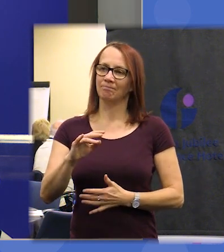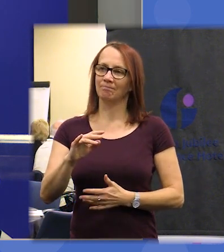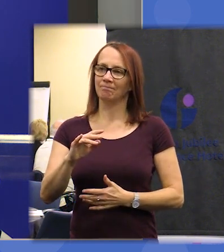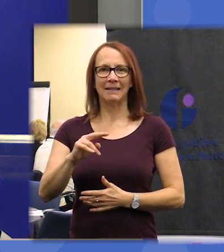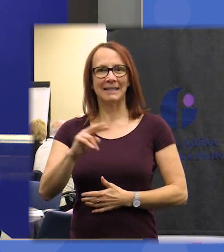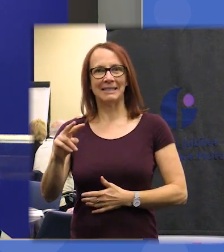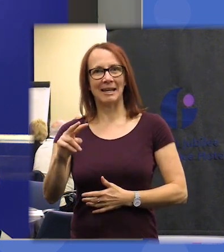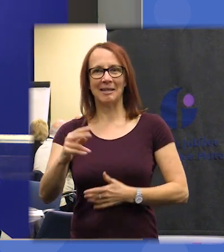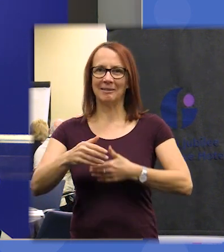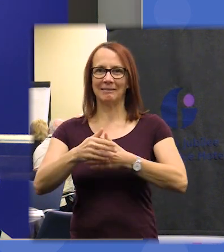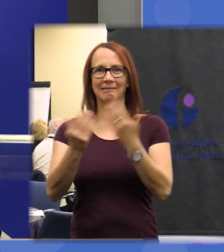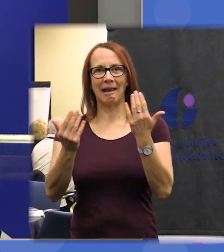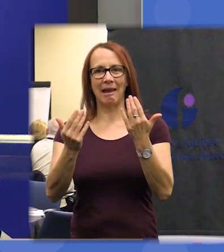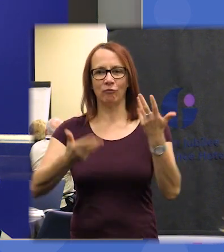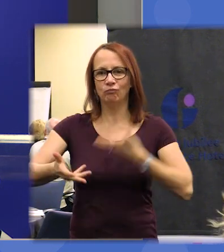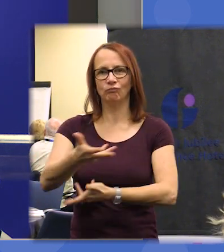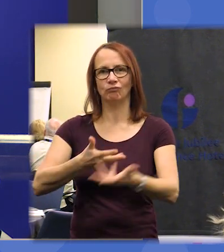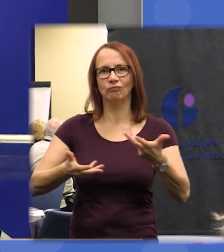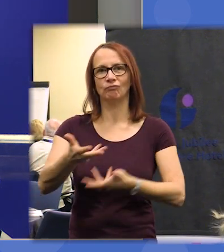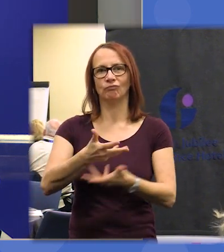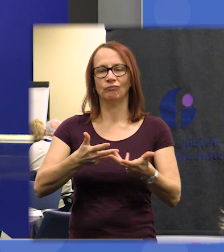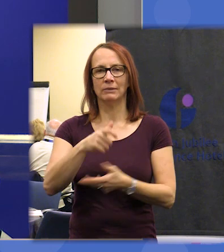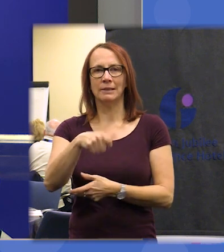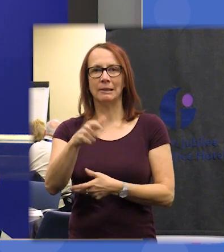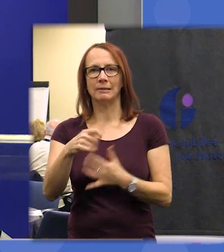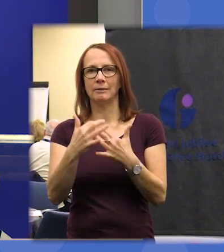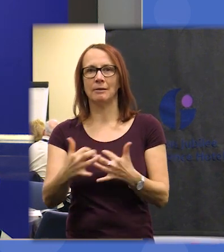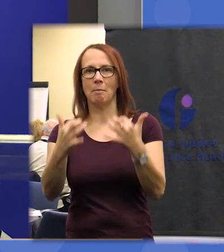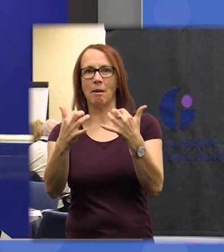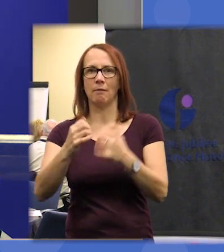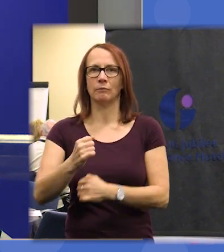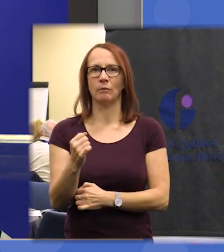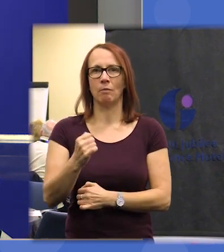second day of deliberation as the citizens Assembly of Scotland and I